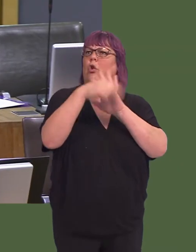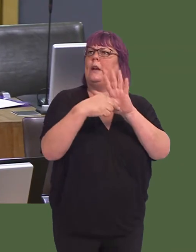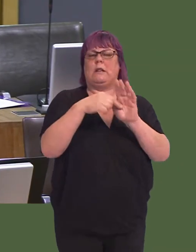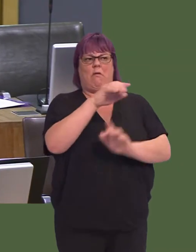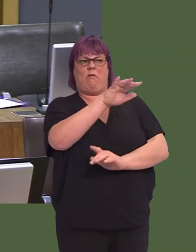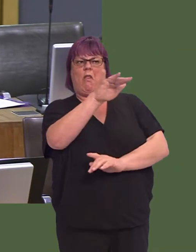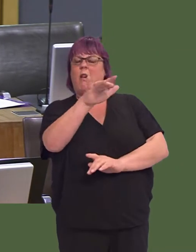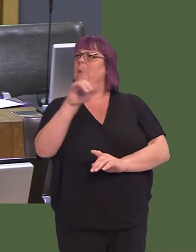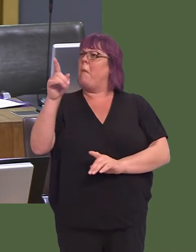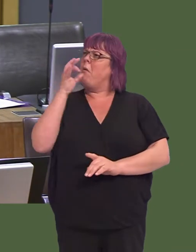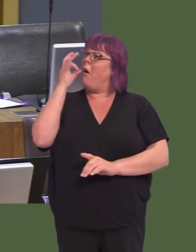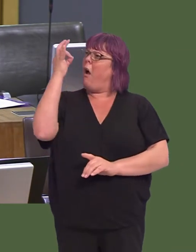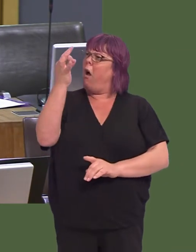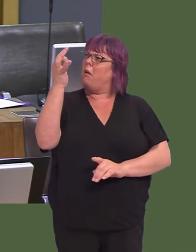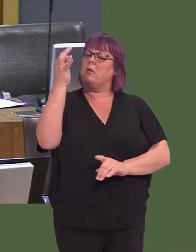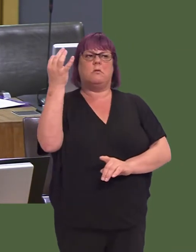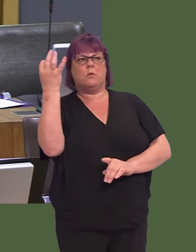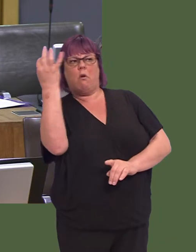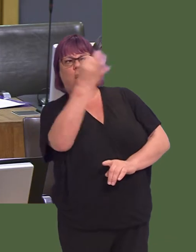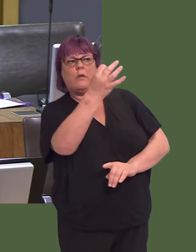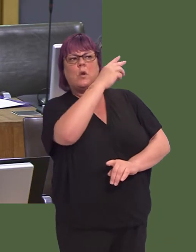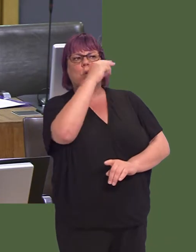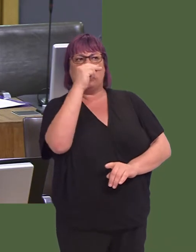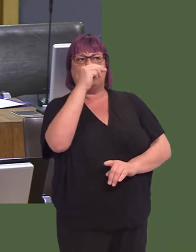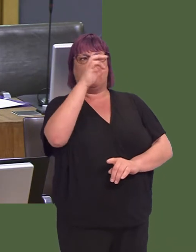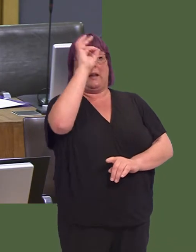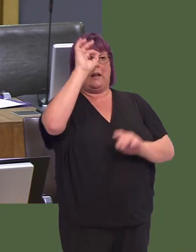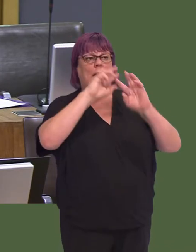would be prepared to approach Swansea council to make more of the castle itself, because